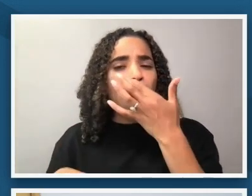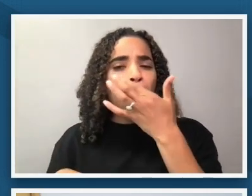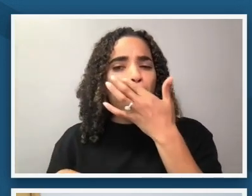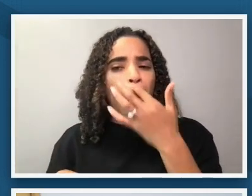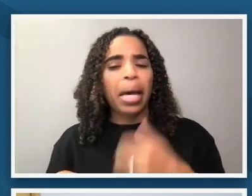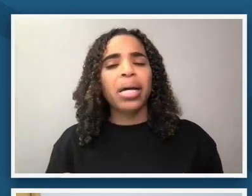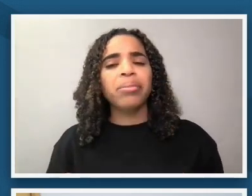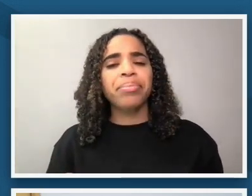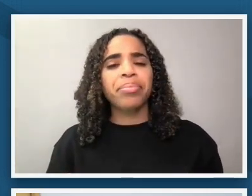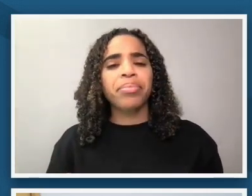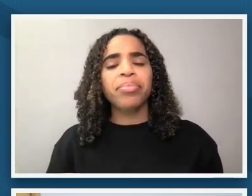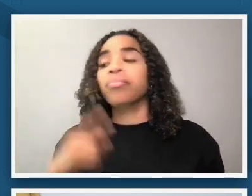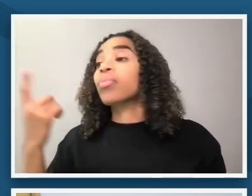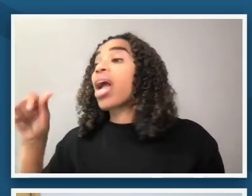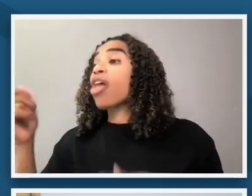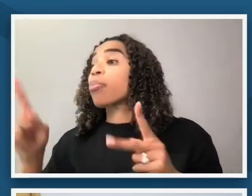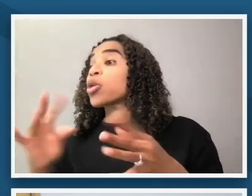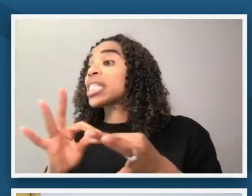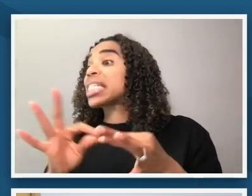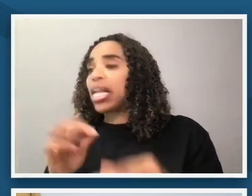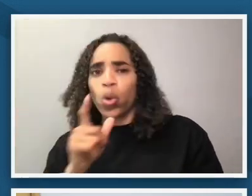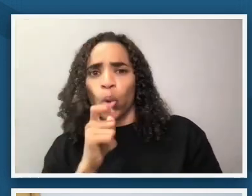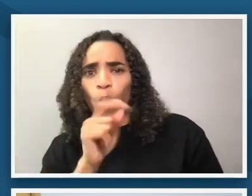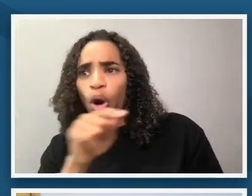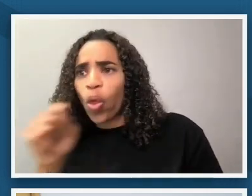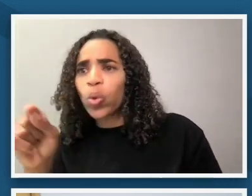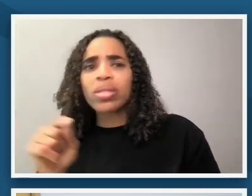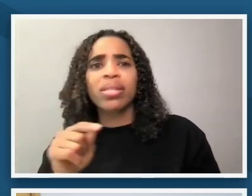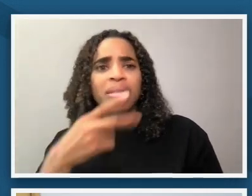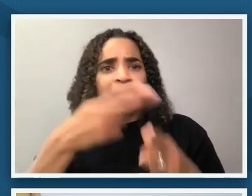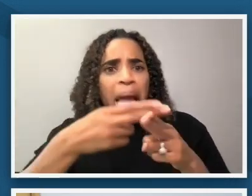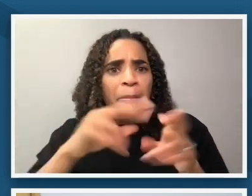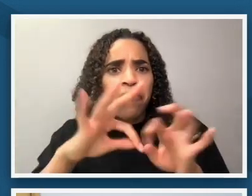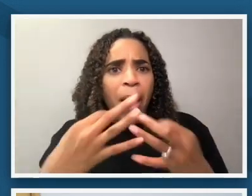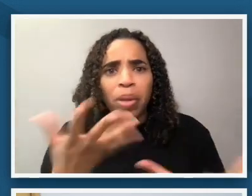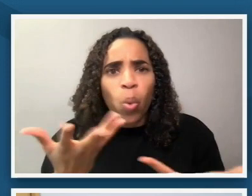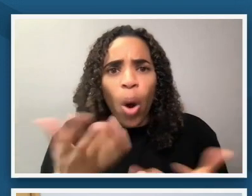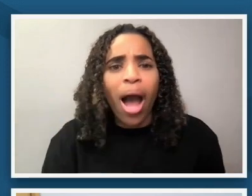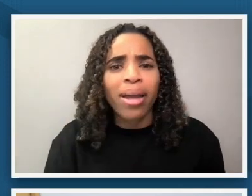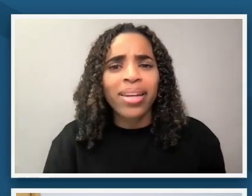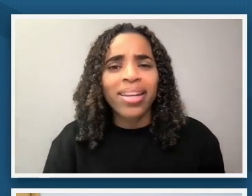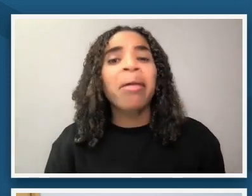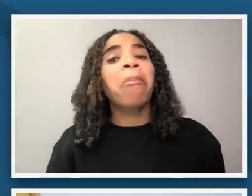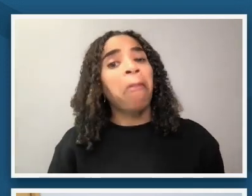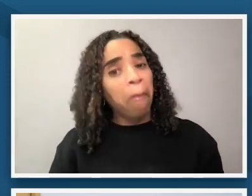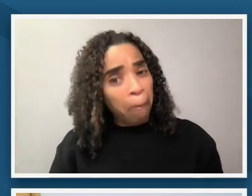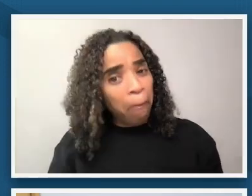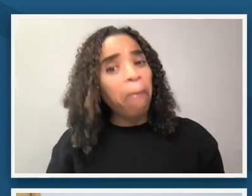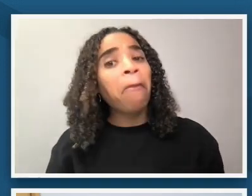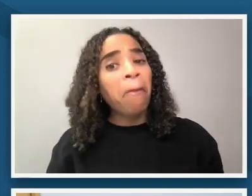someone's wondering who are who are these people who the family is and i think you know that power in being able